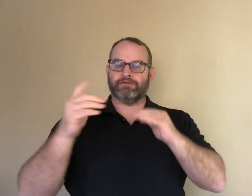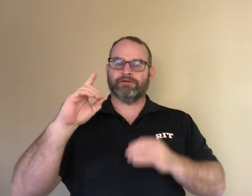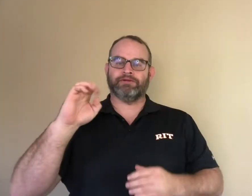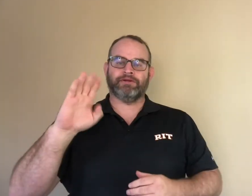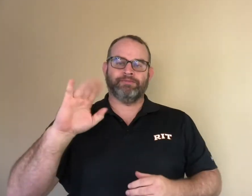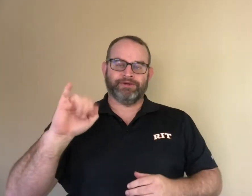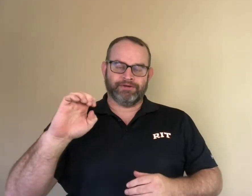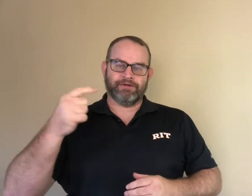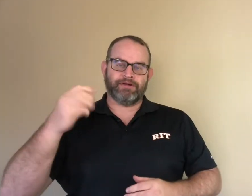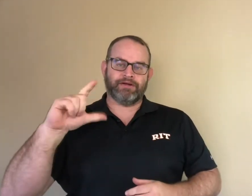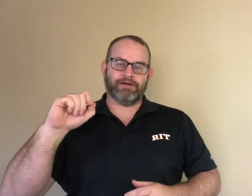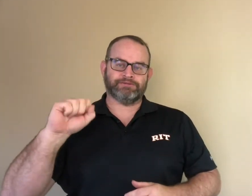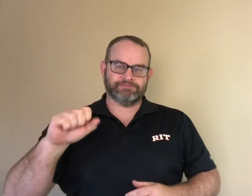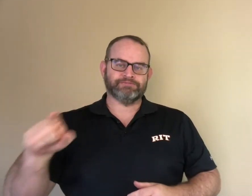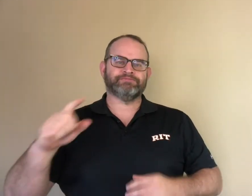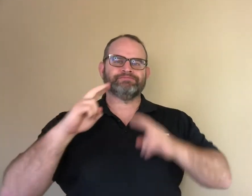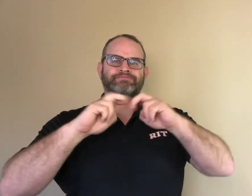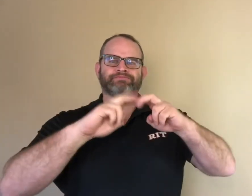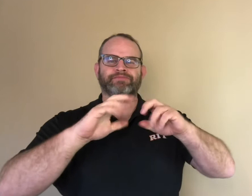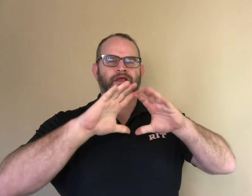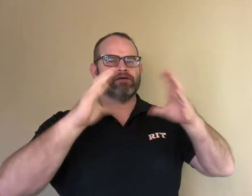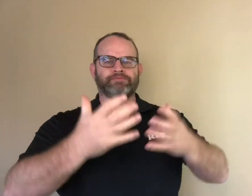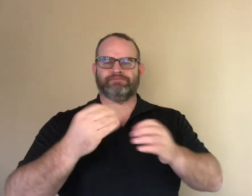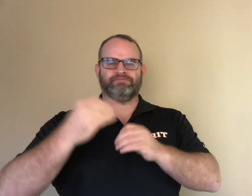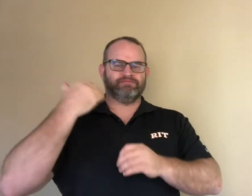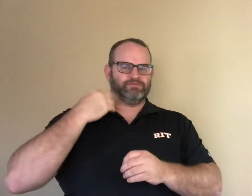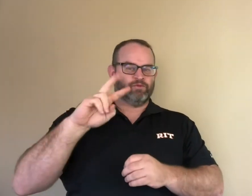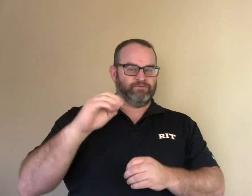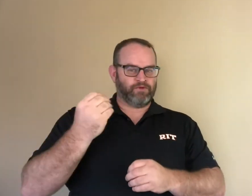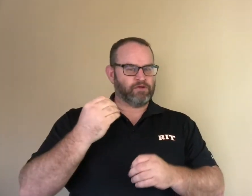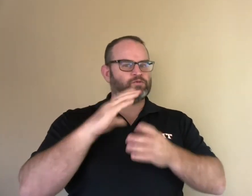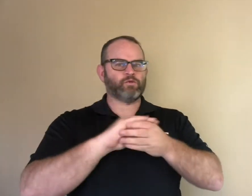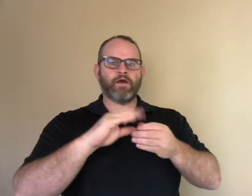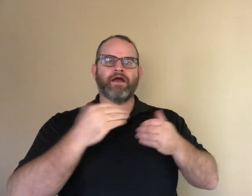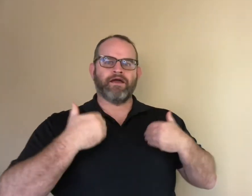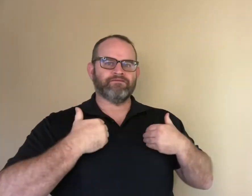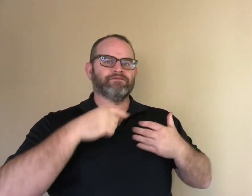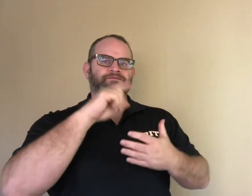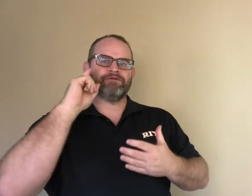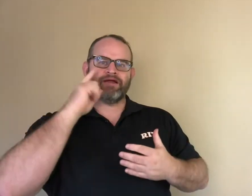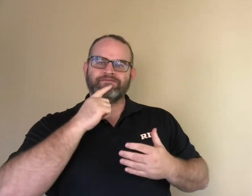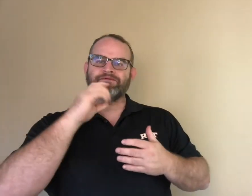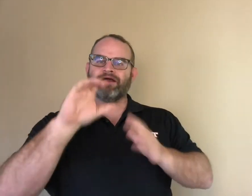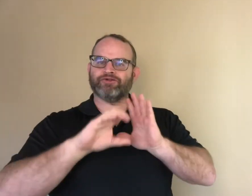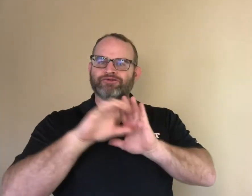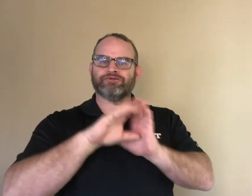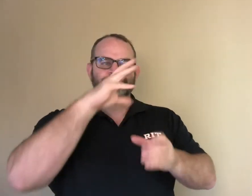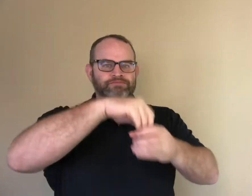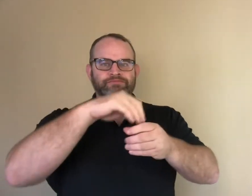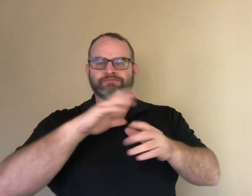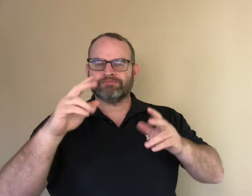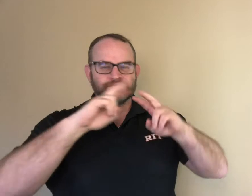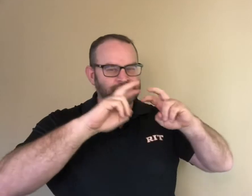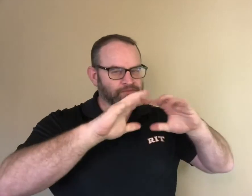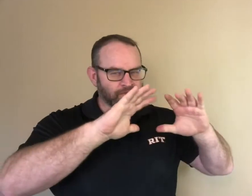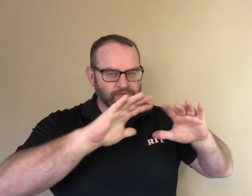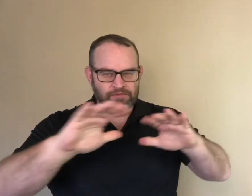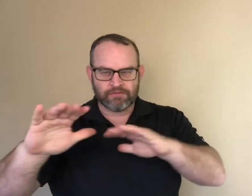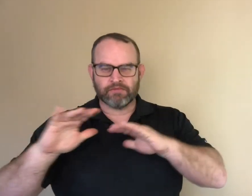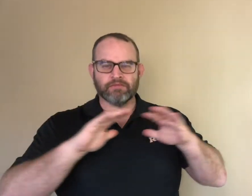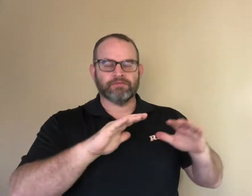My colleague Debbie Golos did a study examining books with deaf characters in 2014.